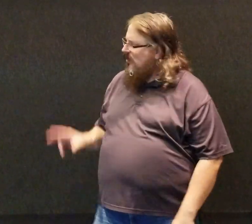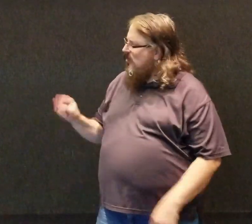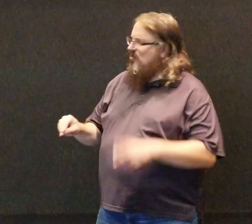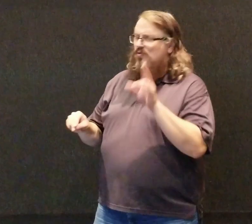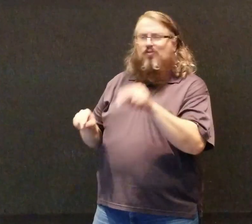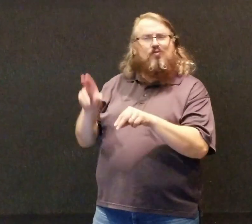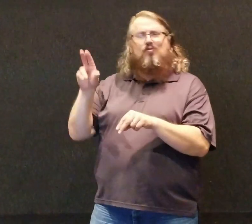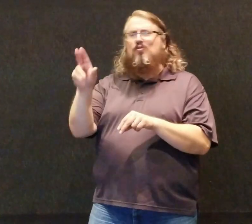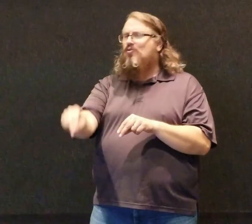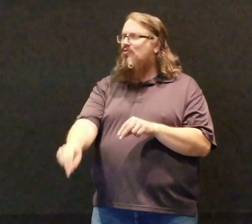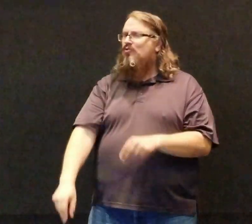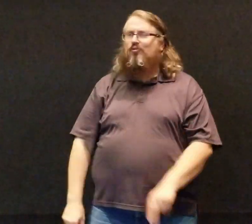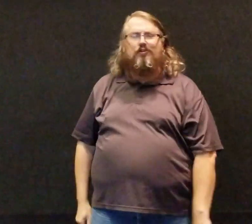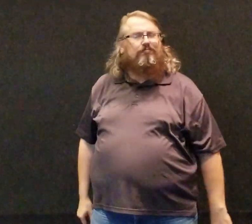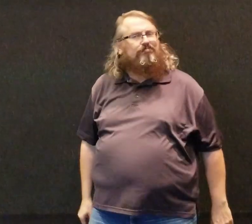(no-o-o-o)